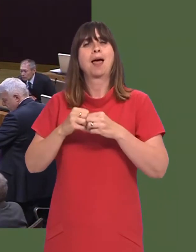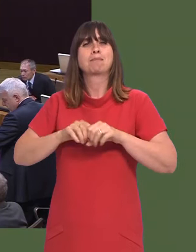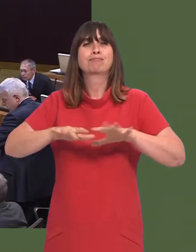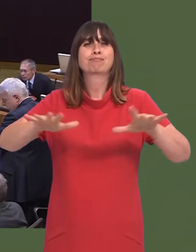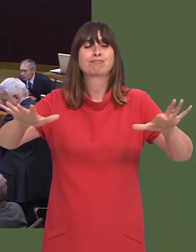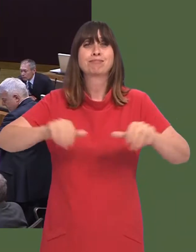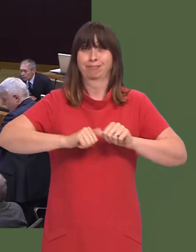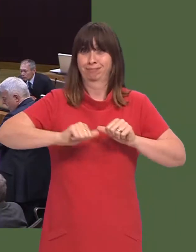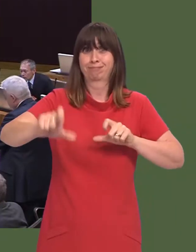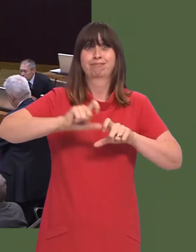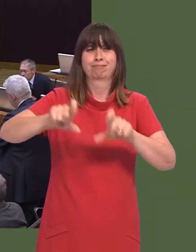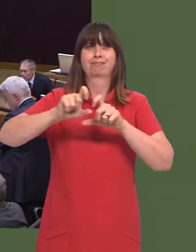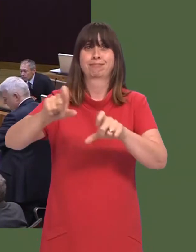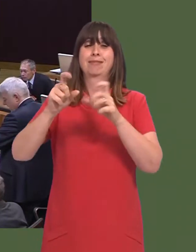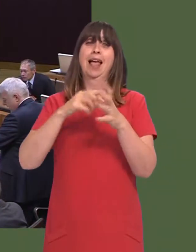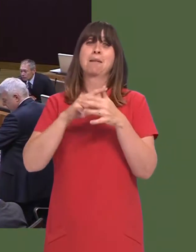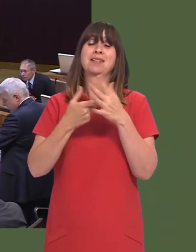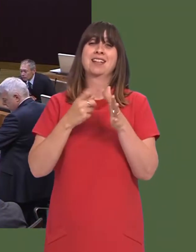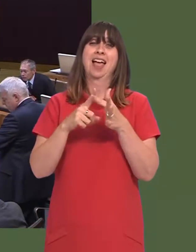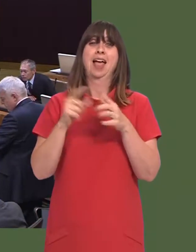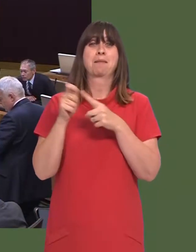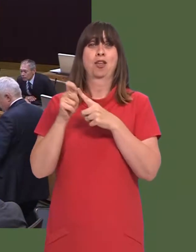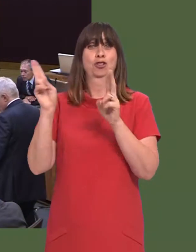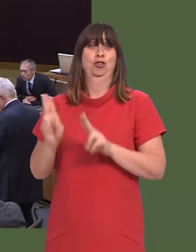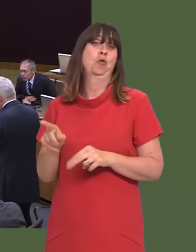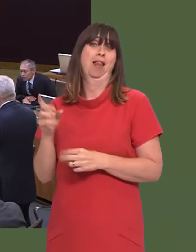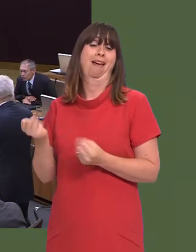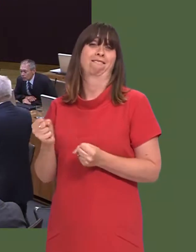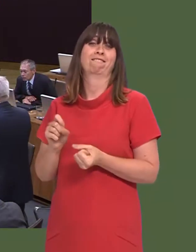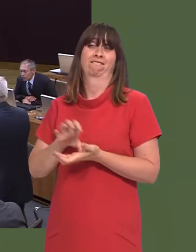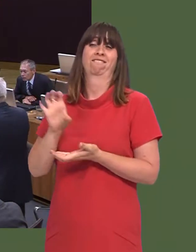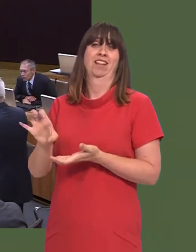holiday programme, and Penywaun Primary School in Aberdare is one of the sites benefiting from funding.